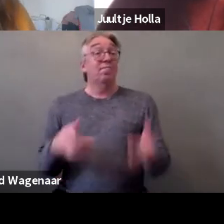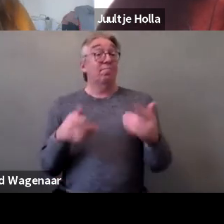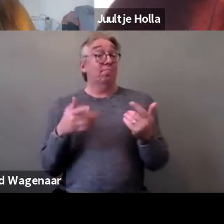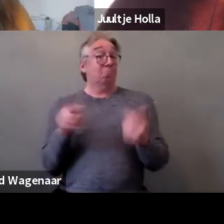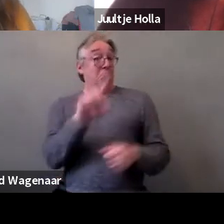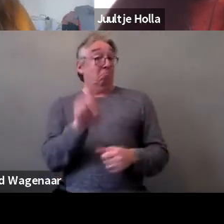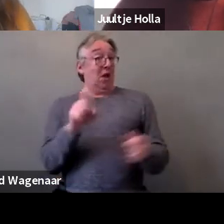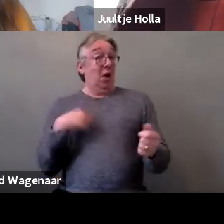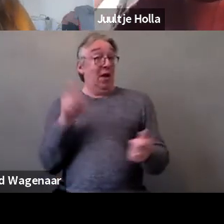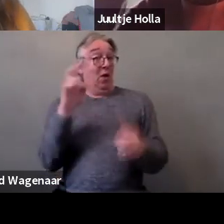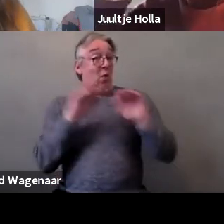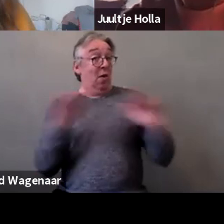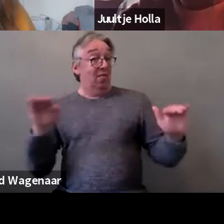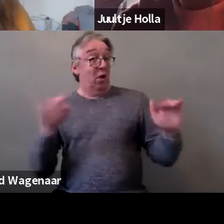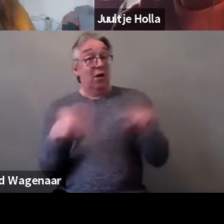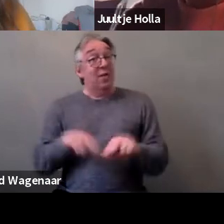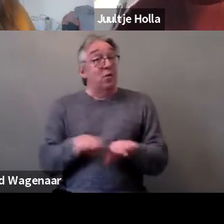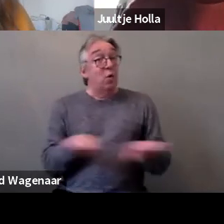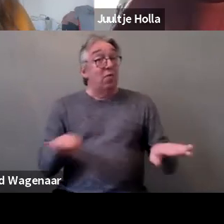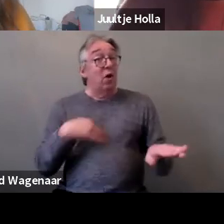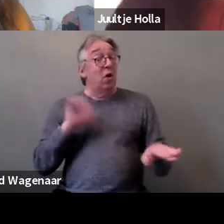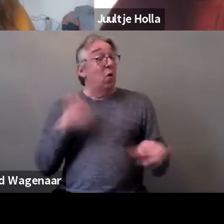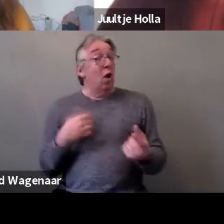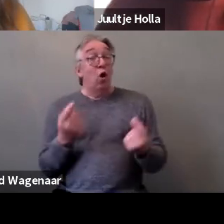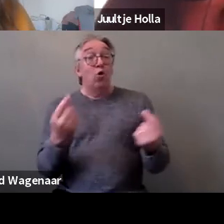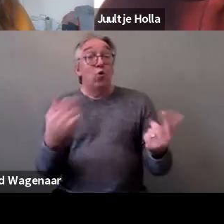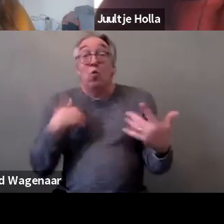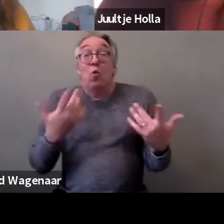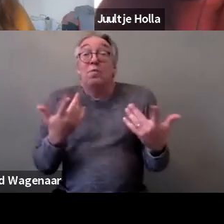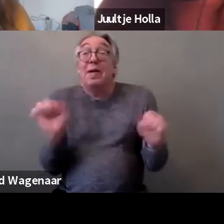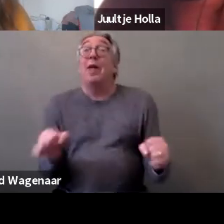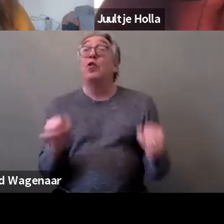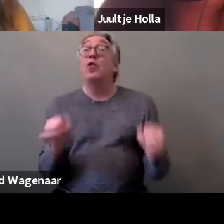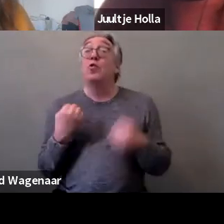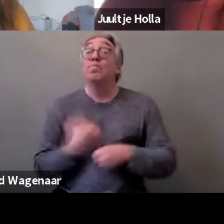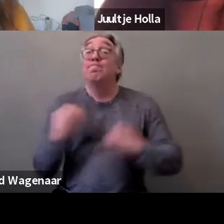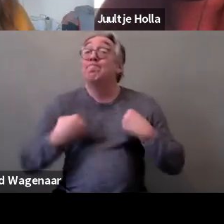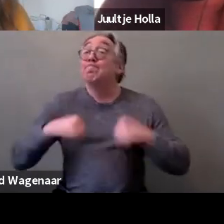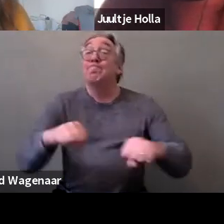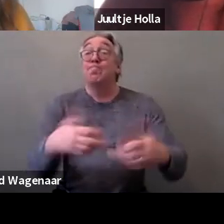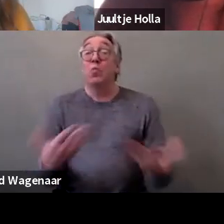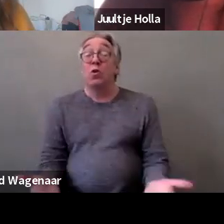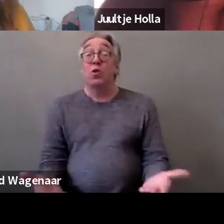and at national level to address violence? From what we heard from the different speakers